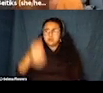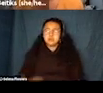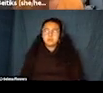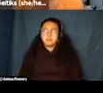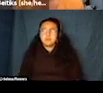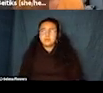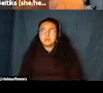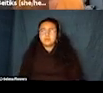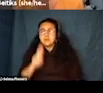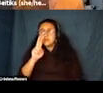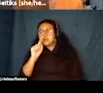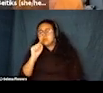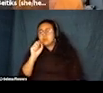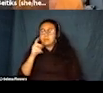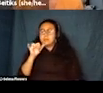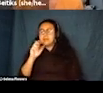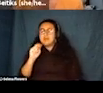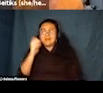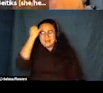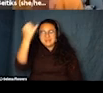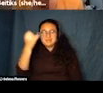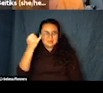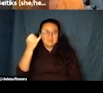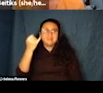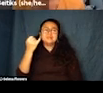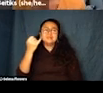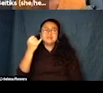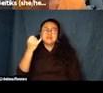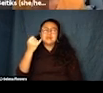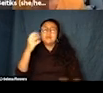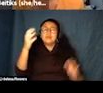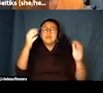Utopian idea. And then sort of leaving academia and stepping into my